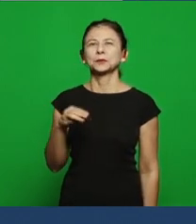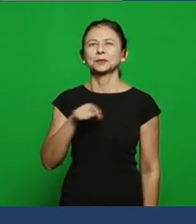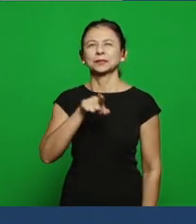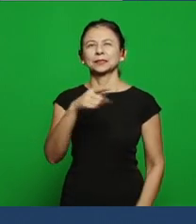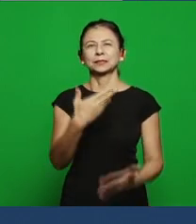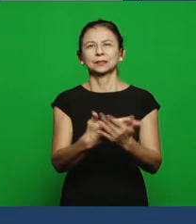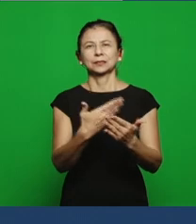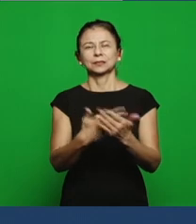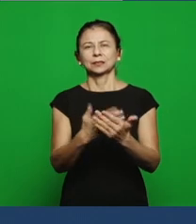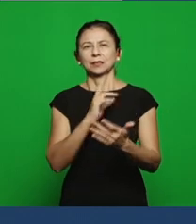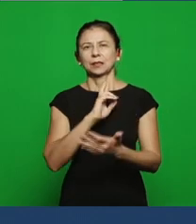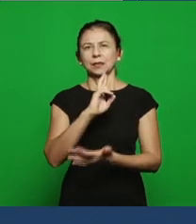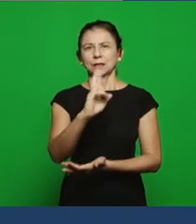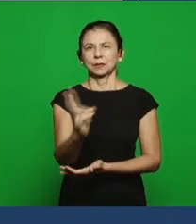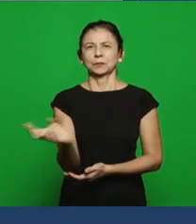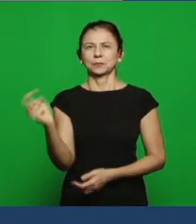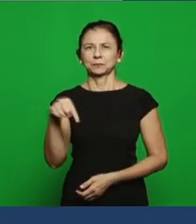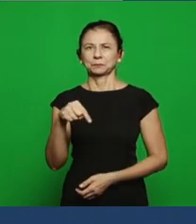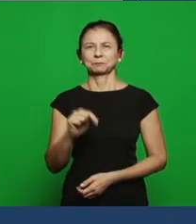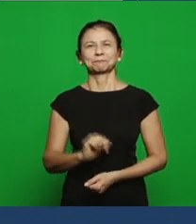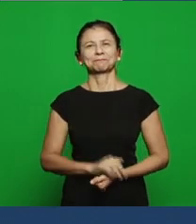this answer and we’ll return